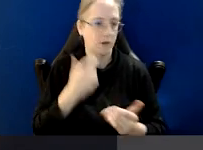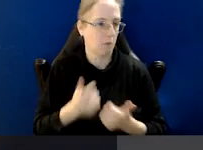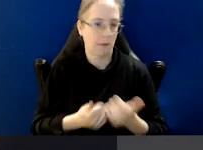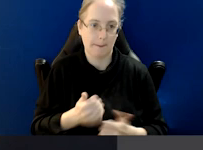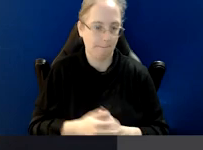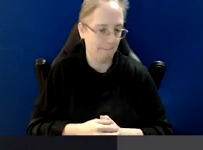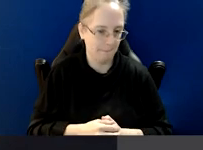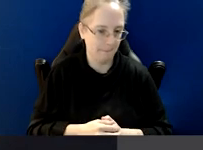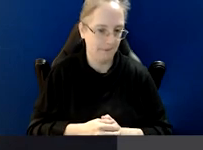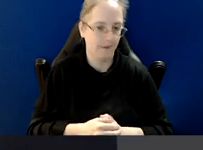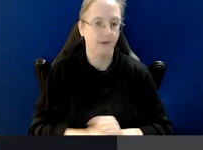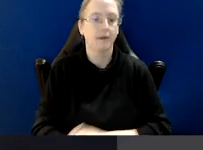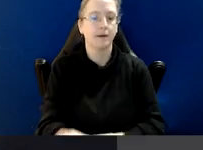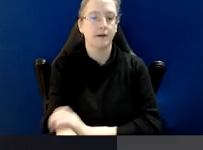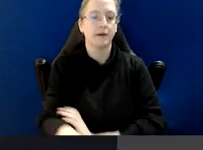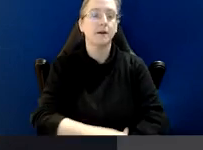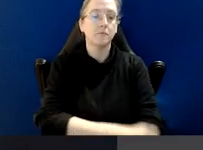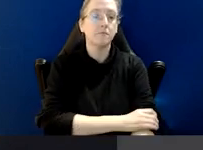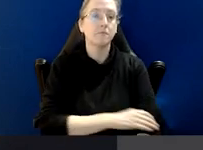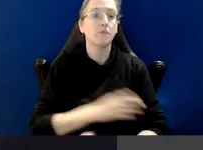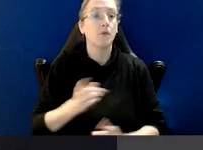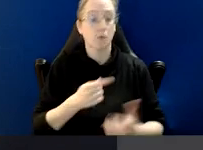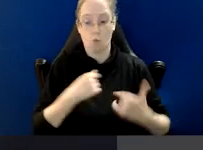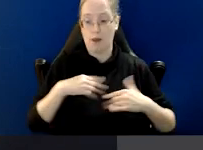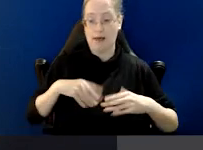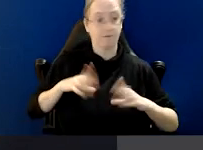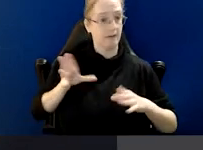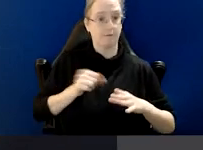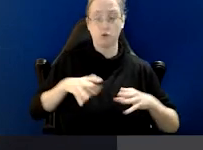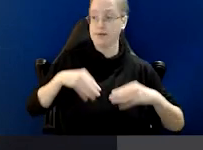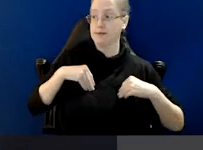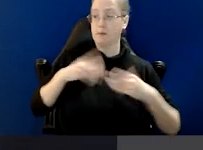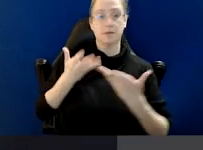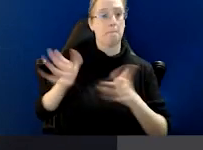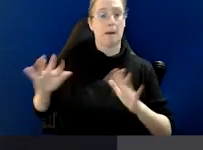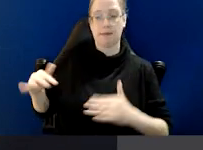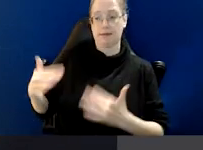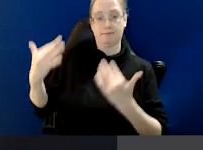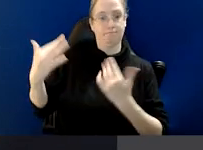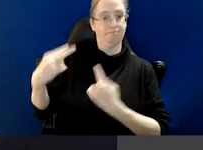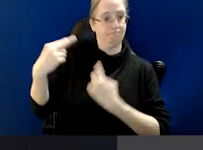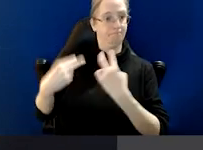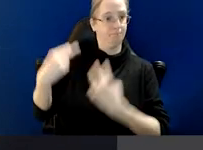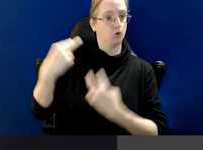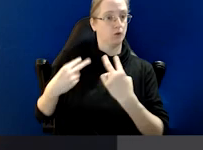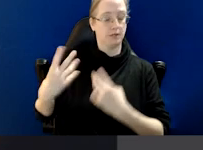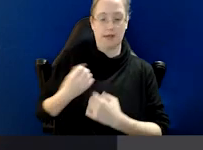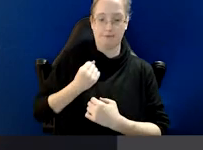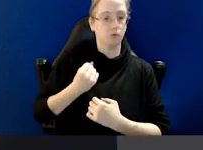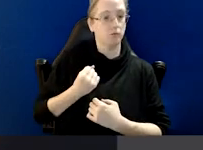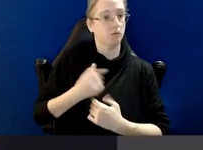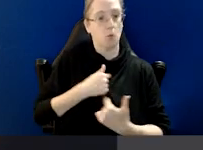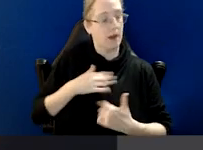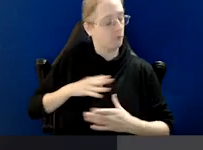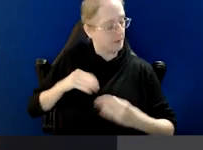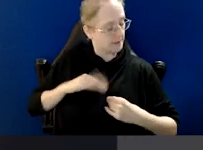And that's an independent anti-corruption commission that accepts public scrutiny to the extent operational considerations permit,